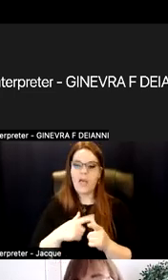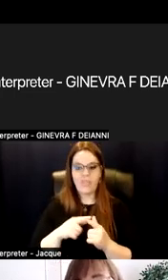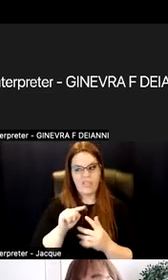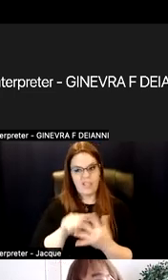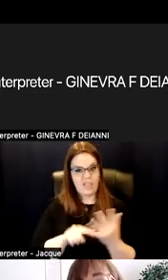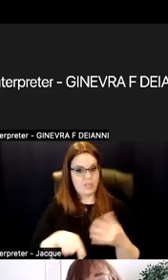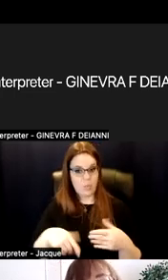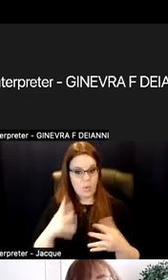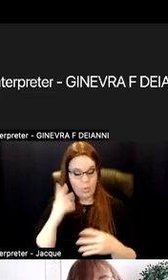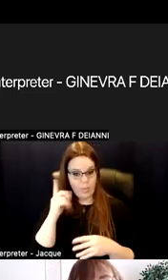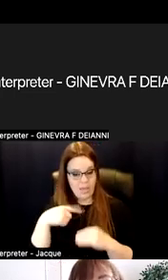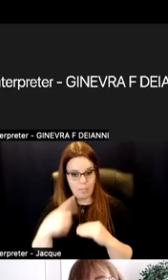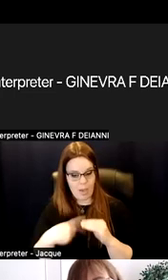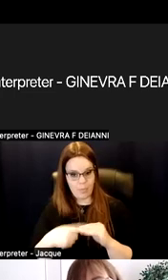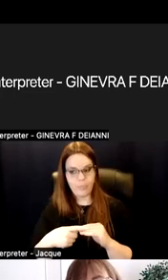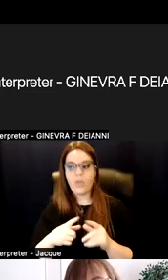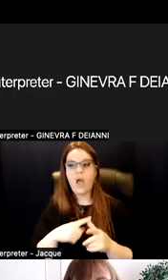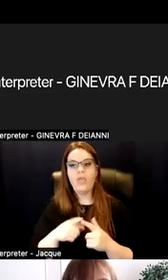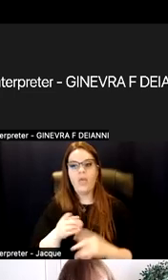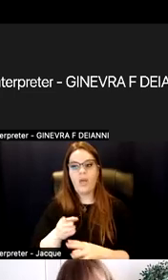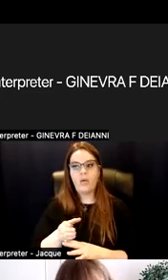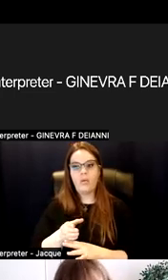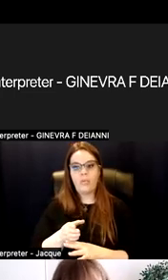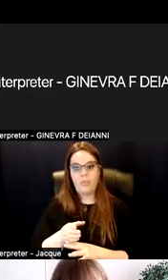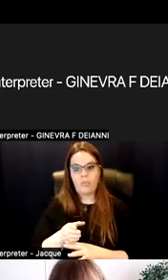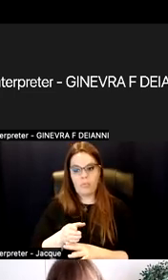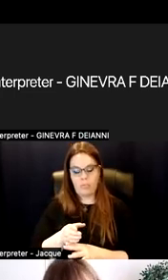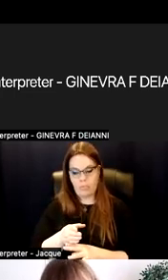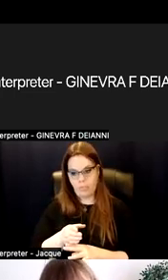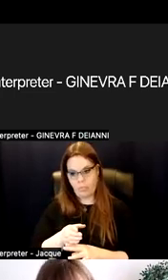And then before I was unpacking what these three components